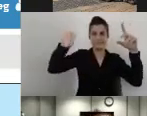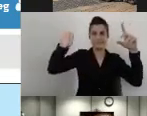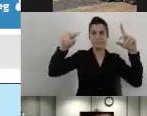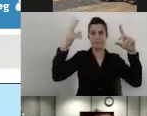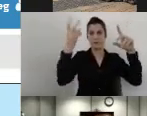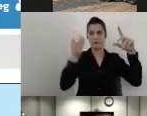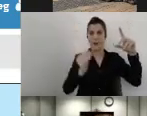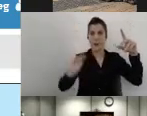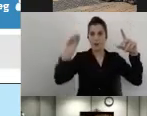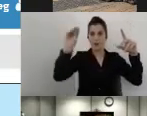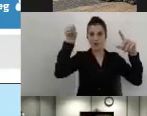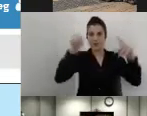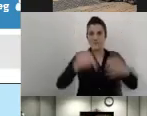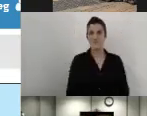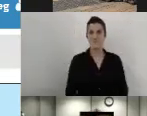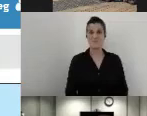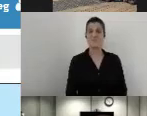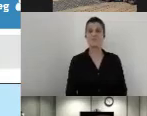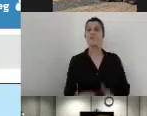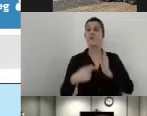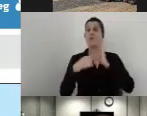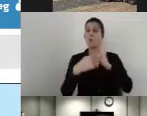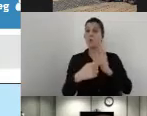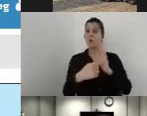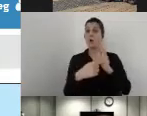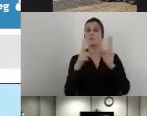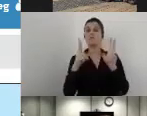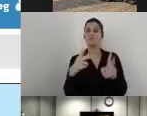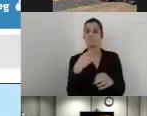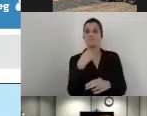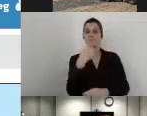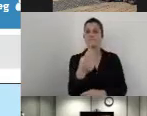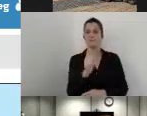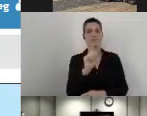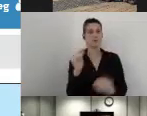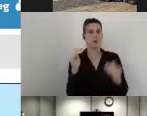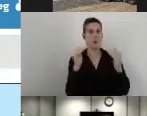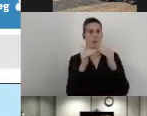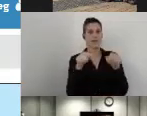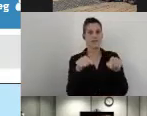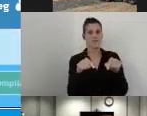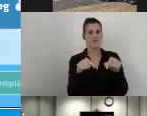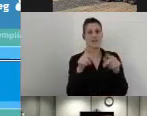As an example, I can say that this is not compliant. So let's say that the button is too low and